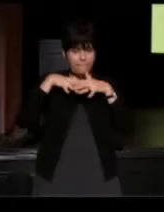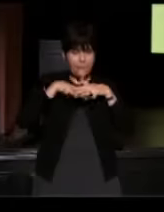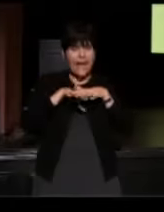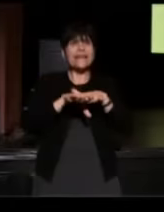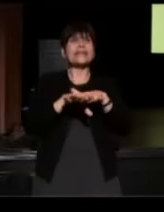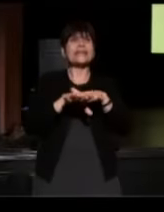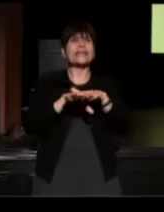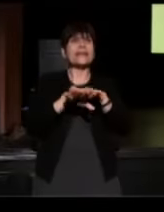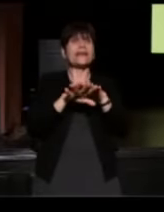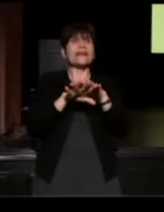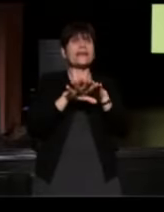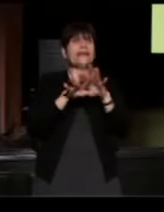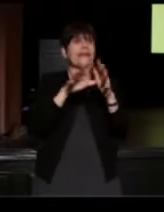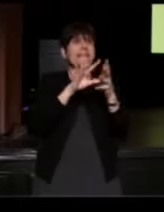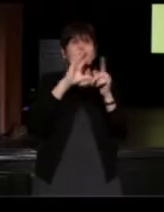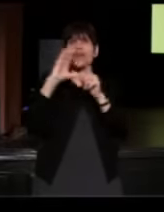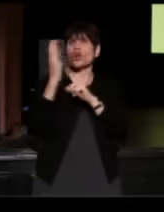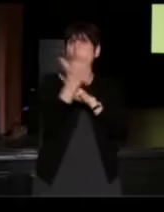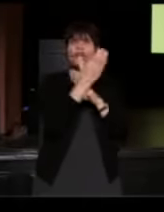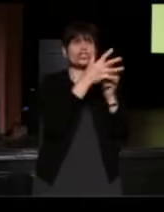that is our culture, and here we're all one.